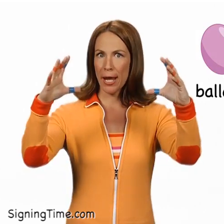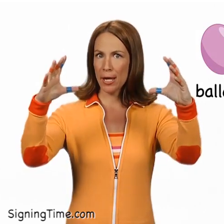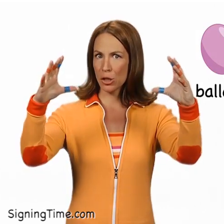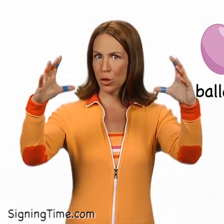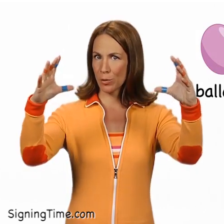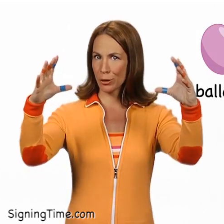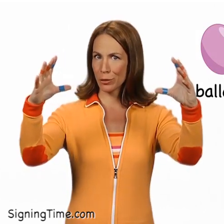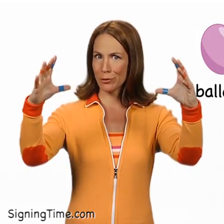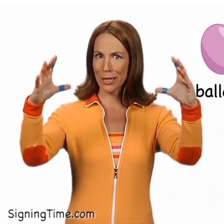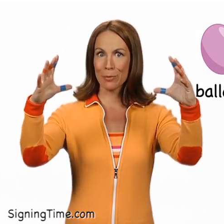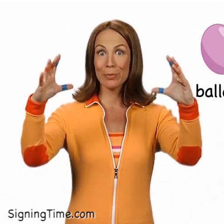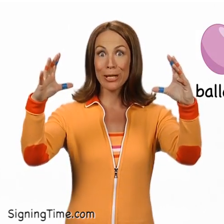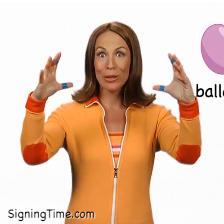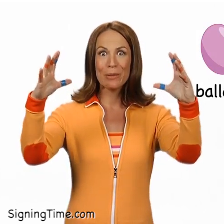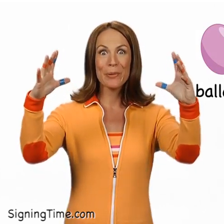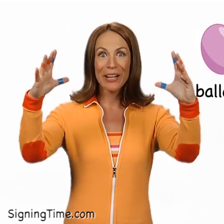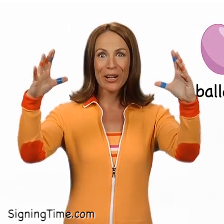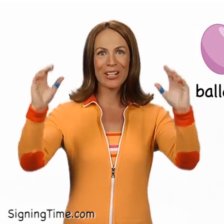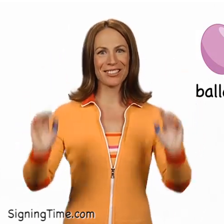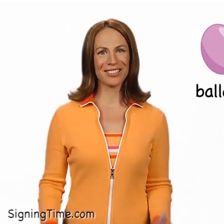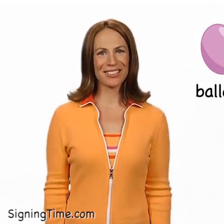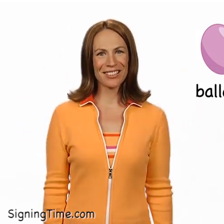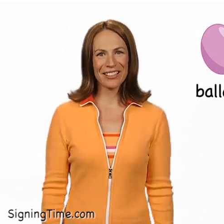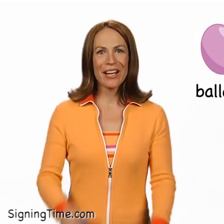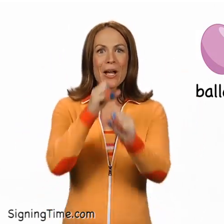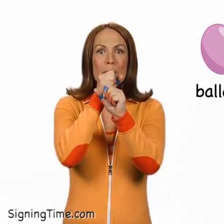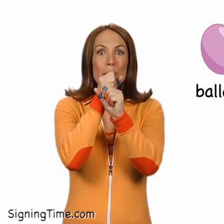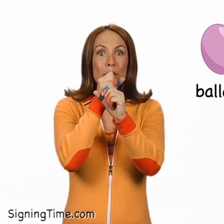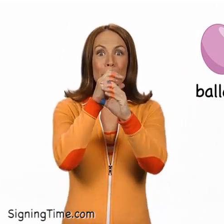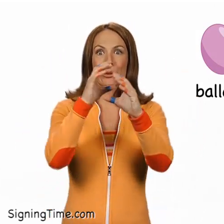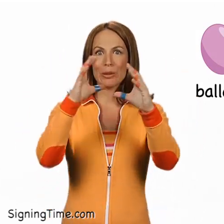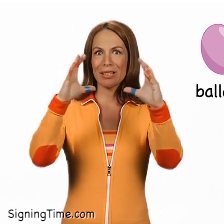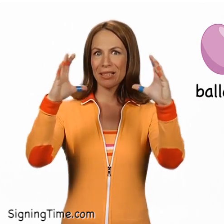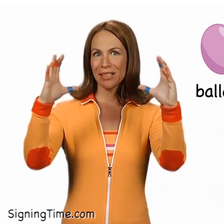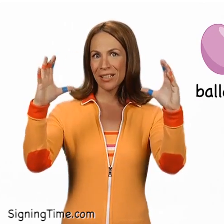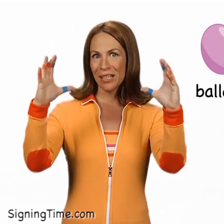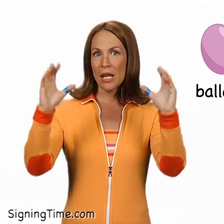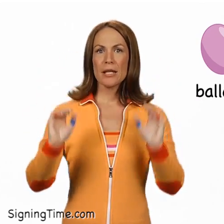Your hands show the balloon getting bigger and bigger. Balloon.